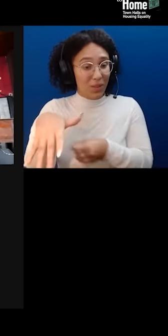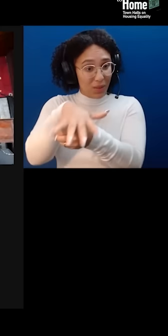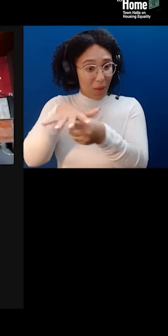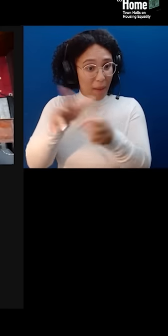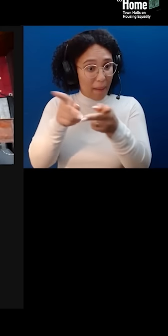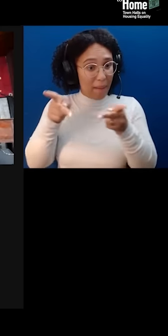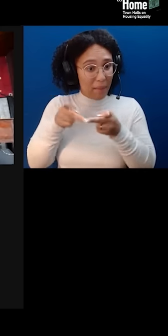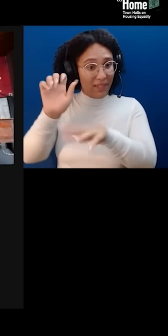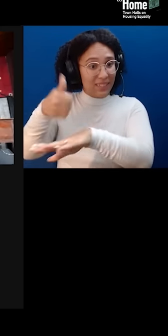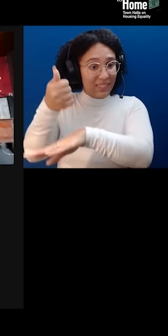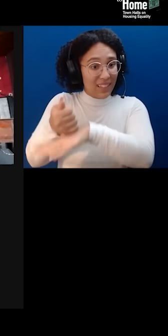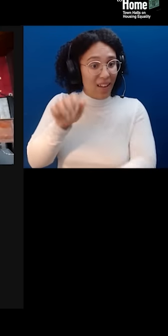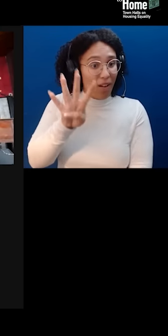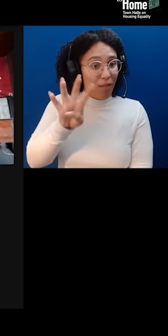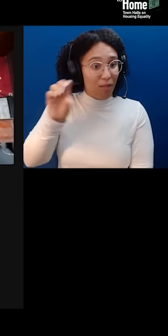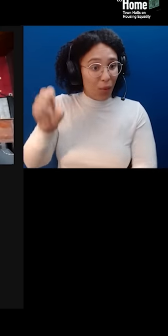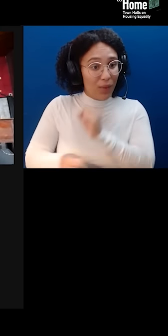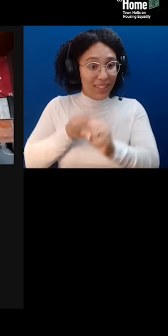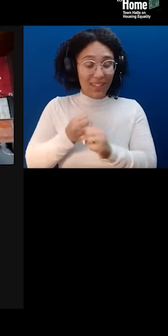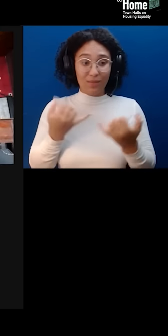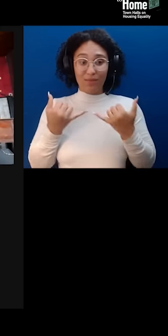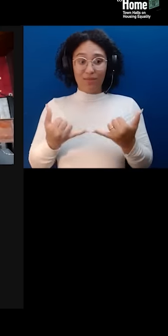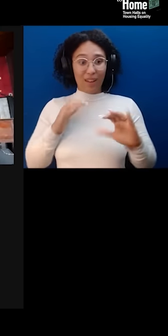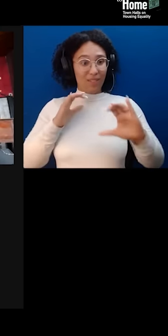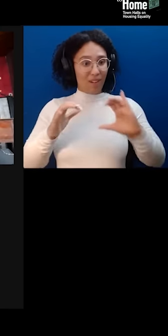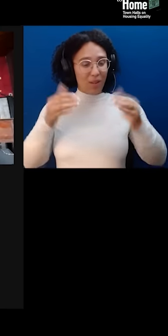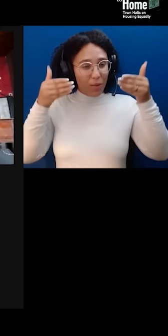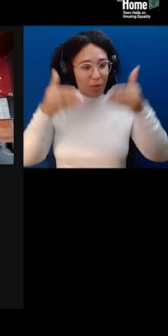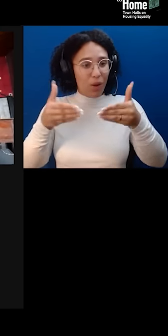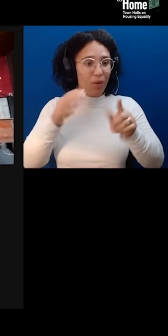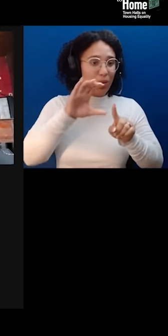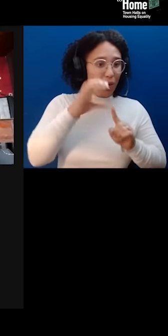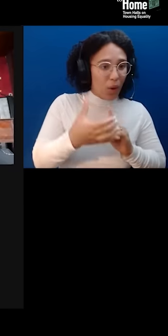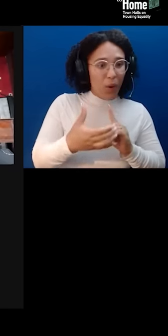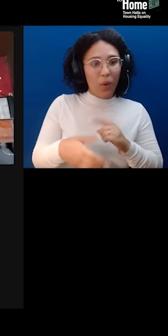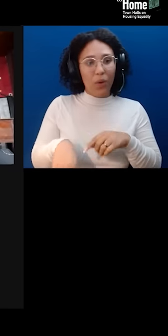and this conversation about culture and displacement. We're really thankful to them for hosting you tonight.